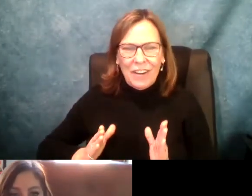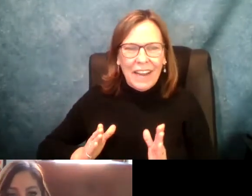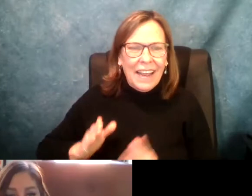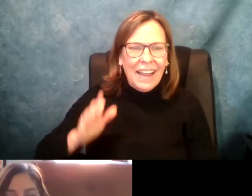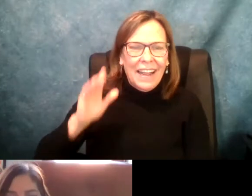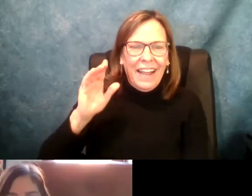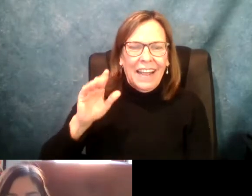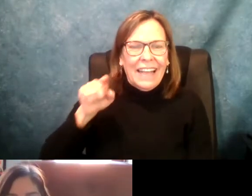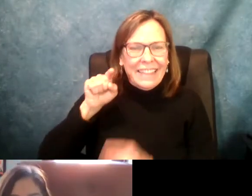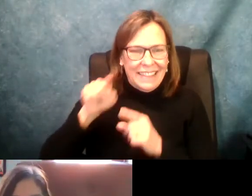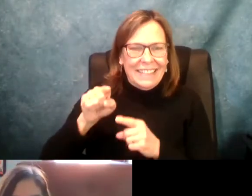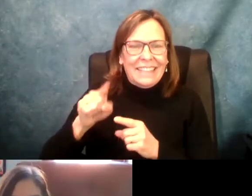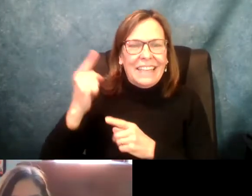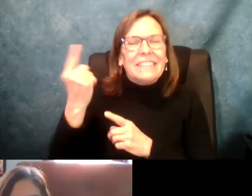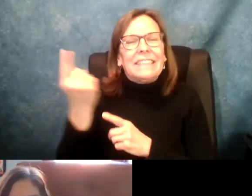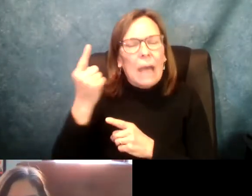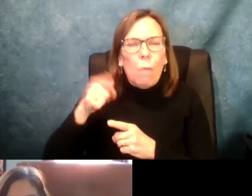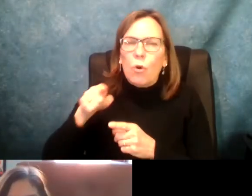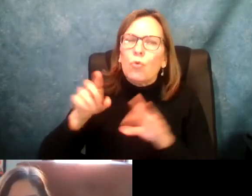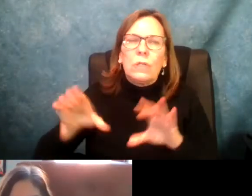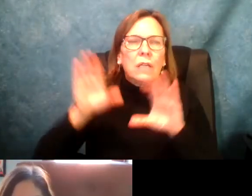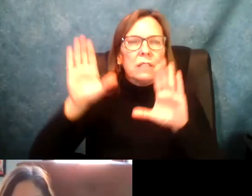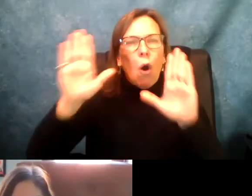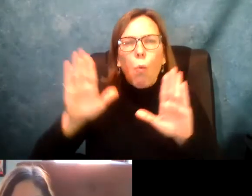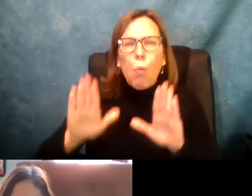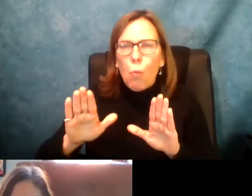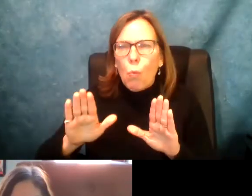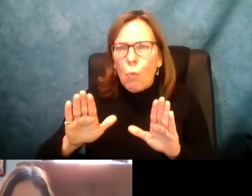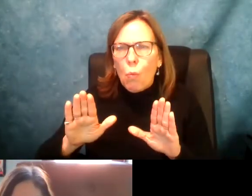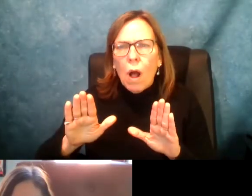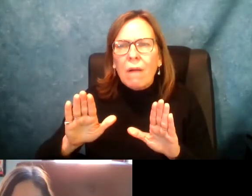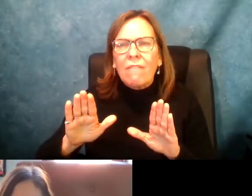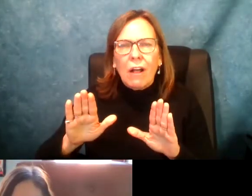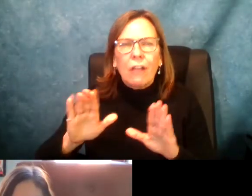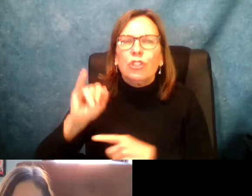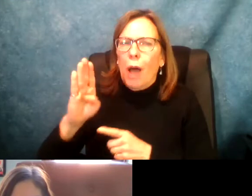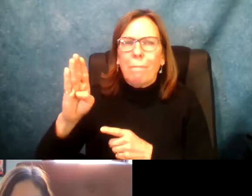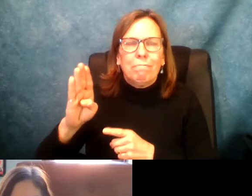So with that, I want to take a moment and introduce our next champion, legislator, this is